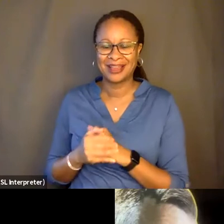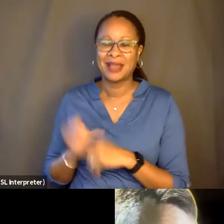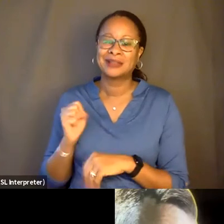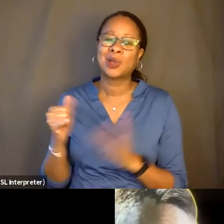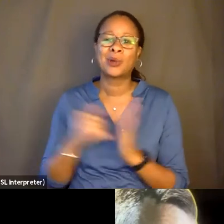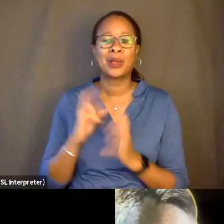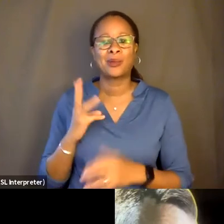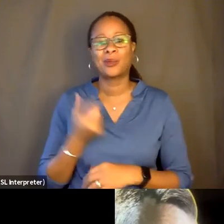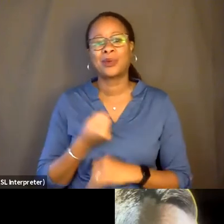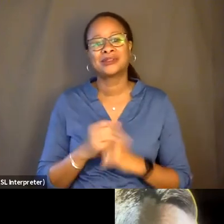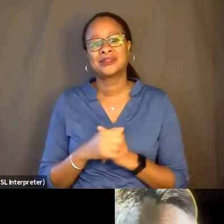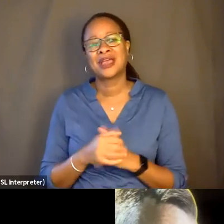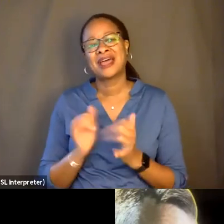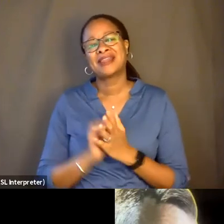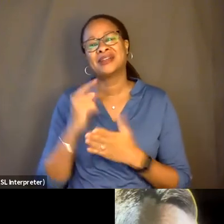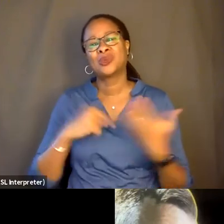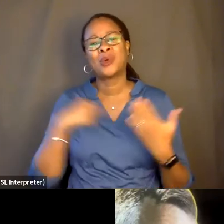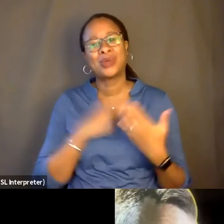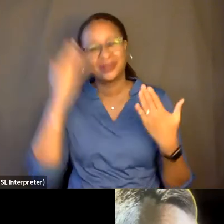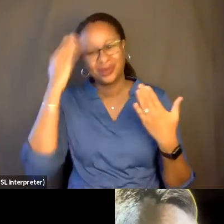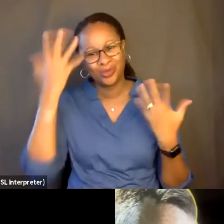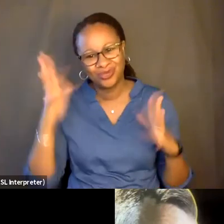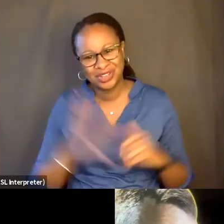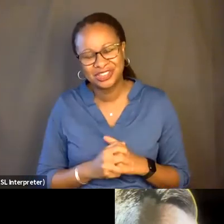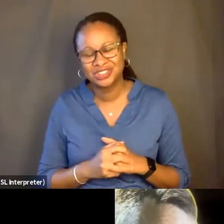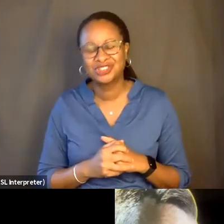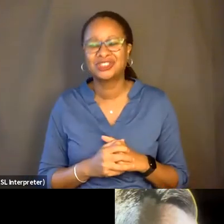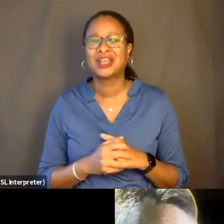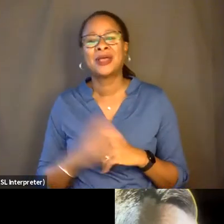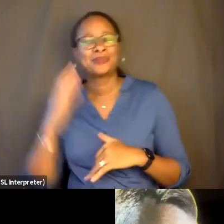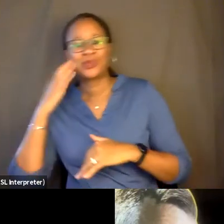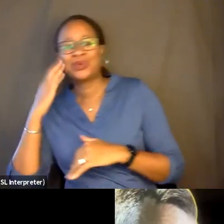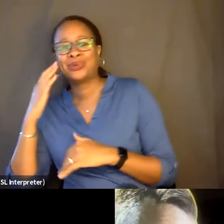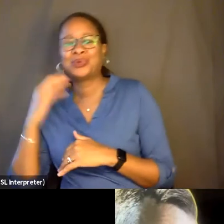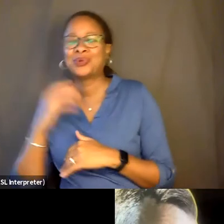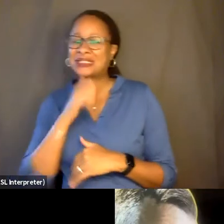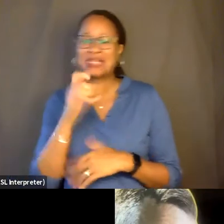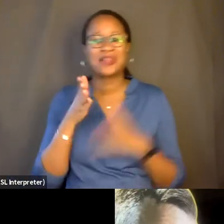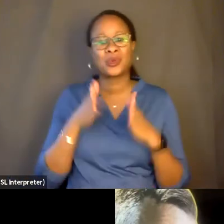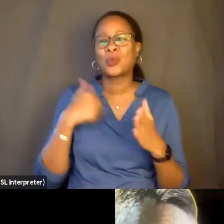but I-- that's what we knew. We knew it would not be the way we imagined it.